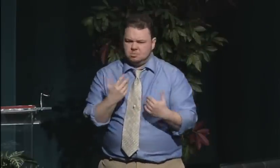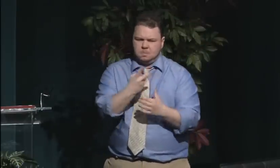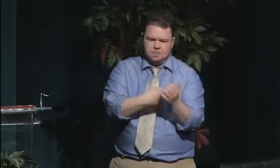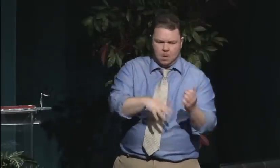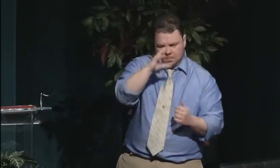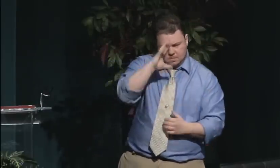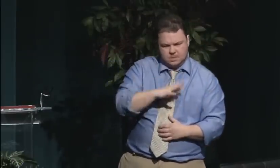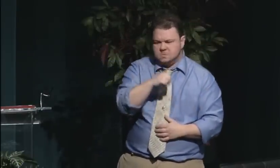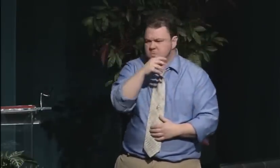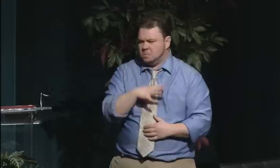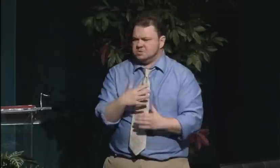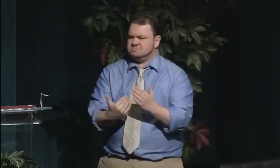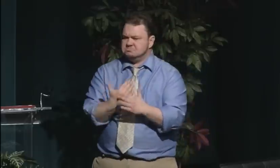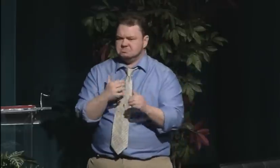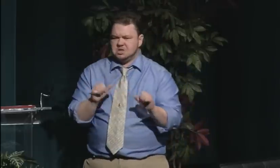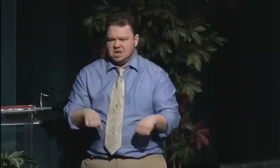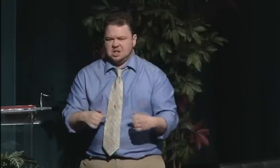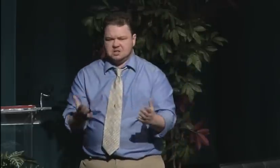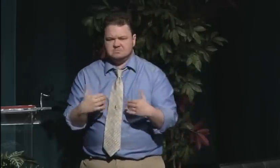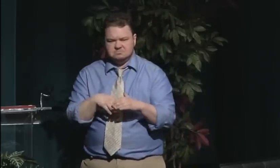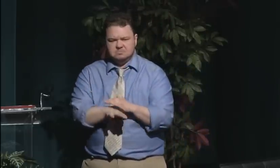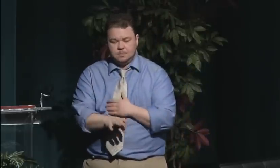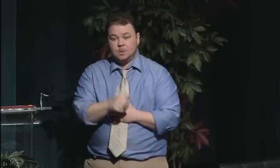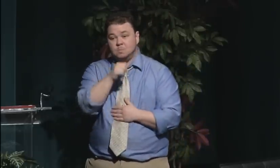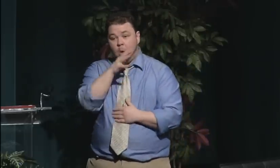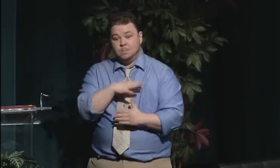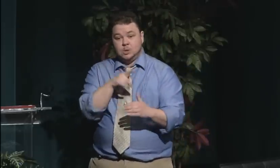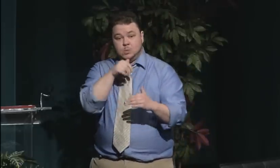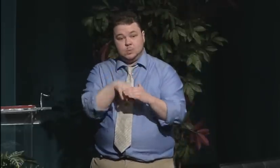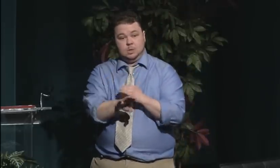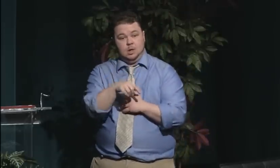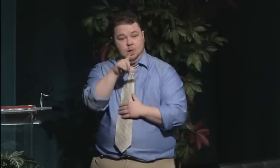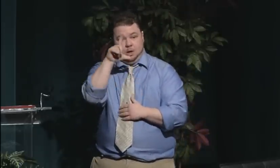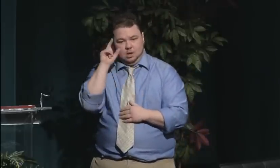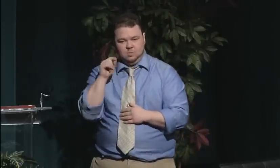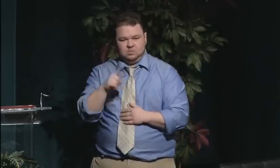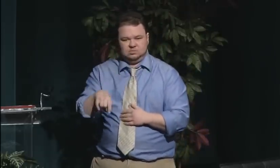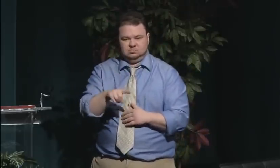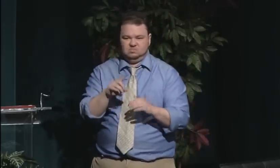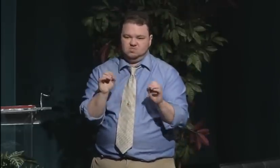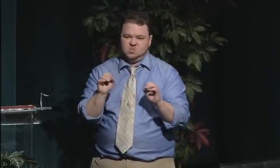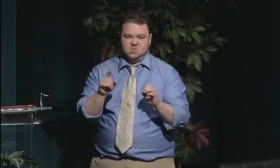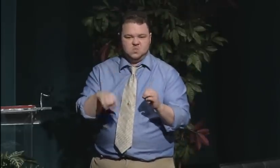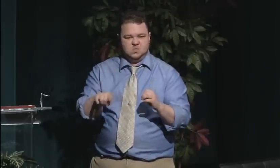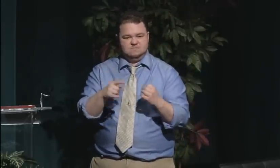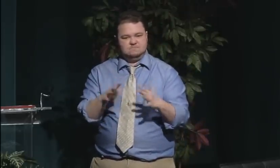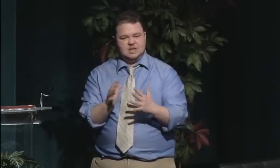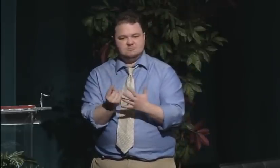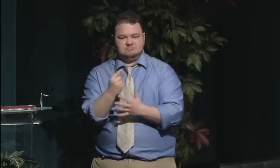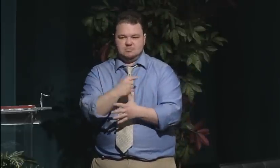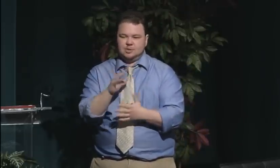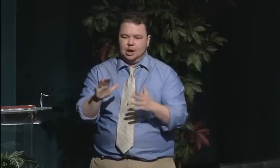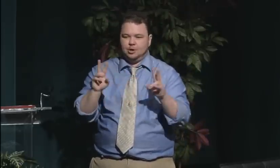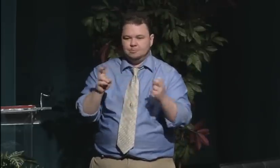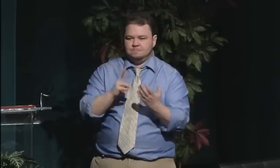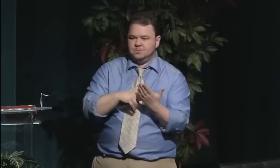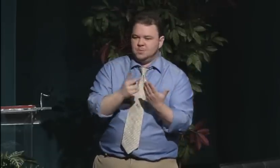come into the male-only educational institutions. Nonetheless, women continued to struggle